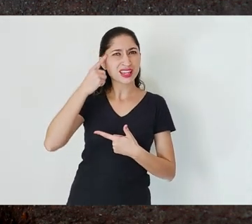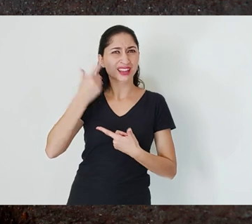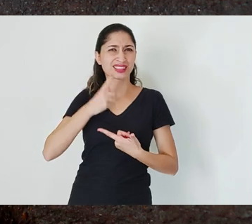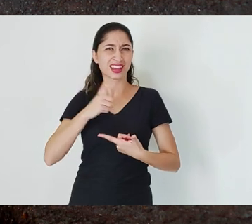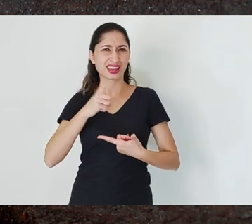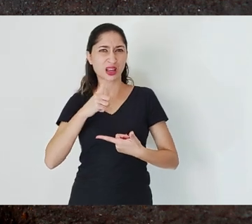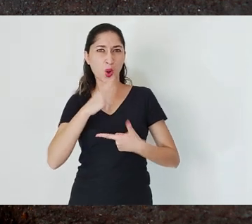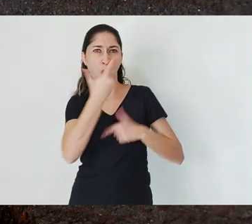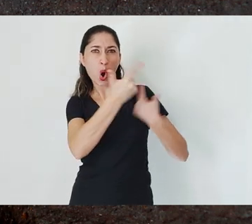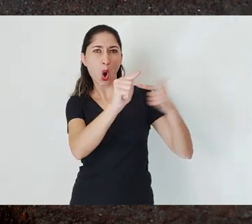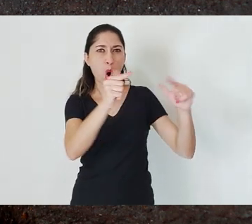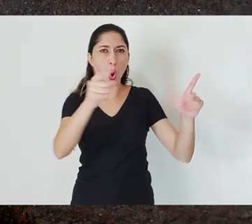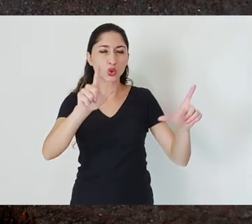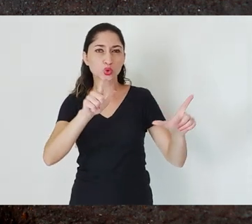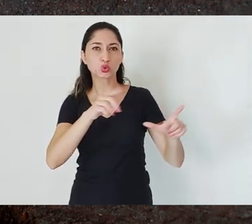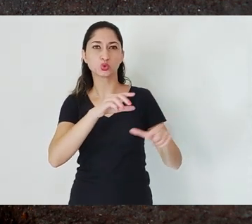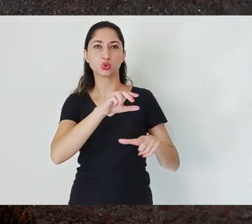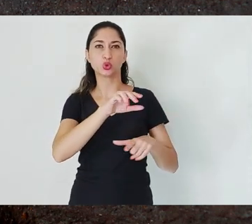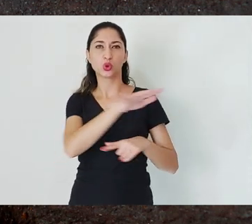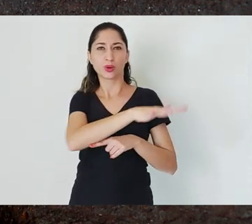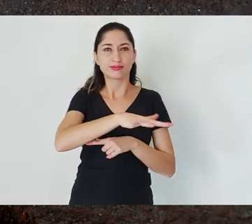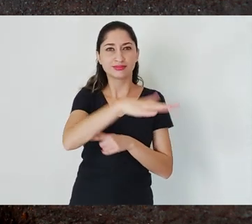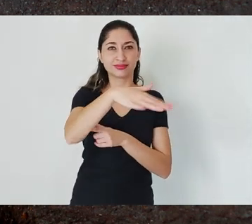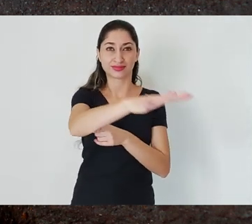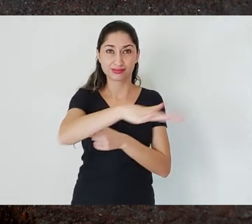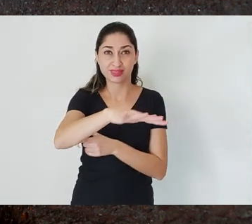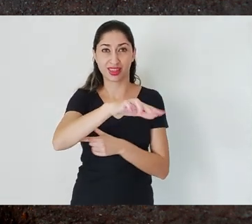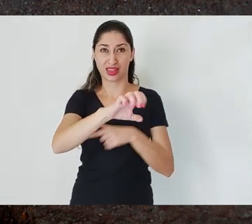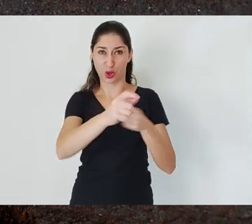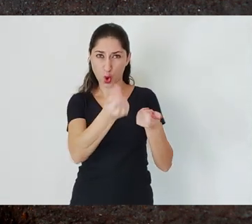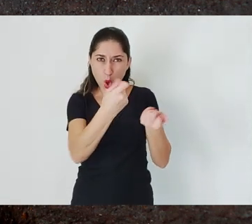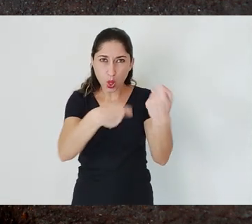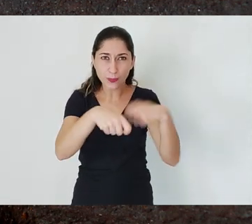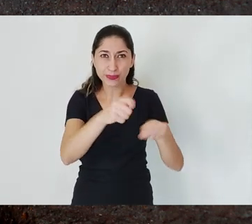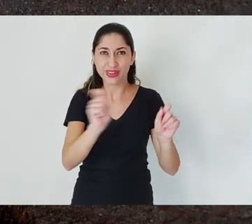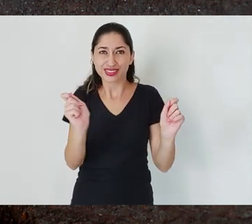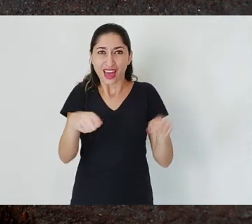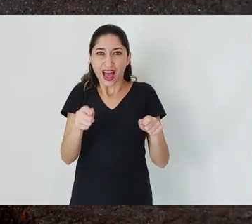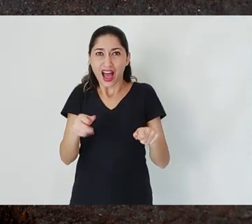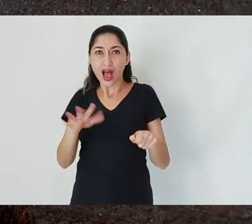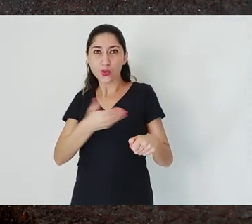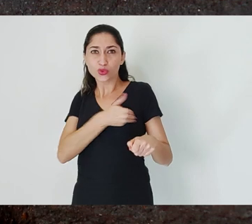are being harmed because of the State’s choice to unconditionally